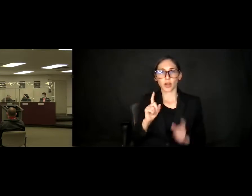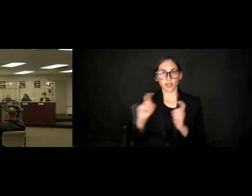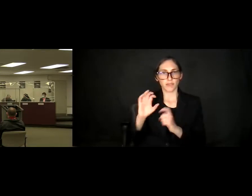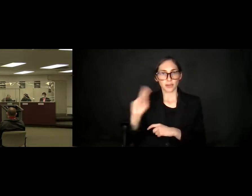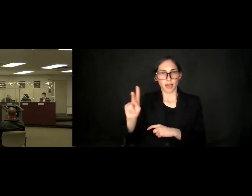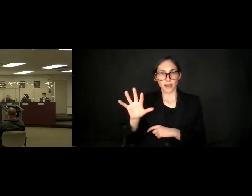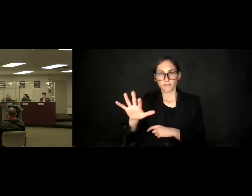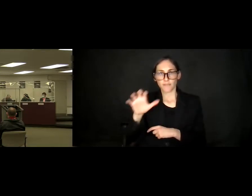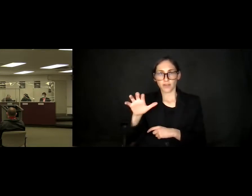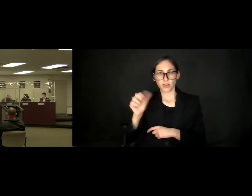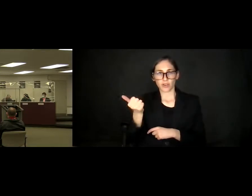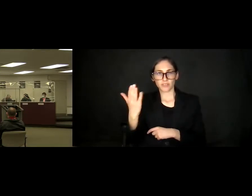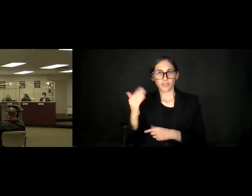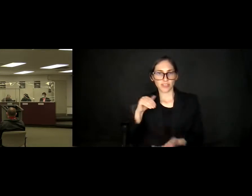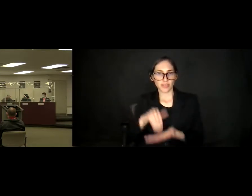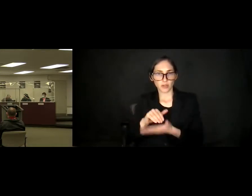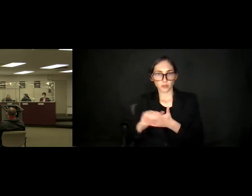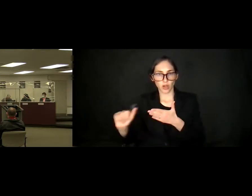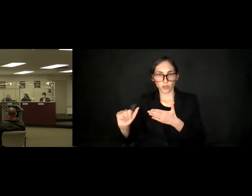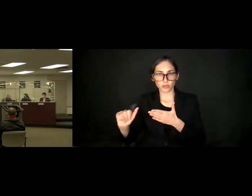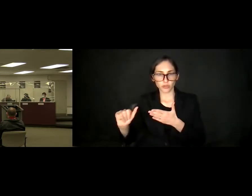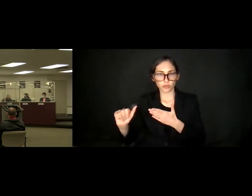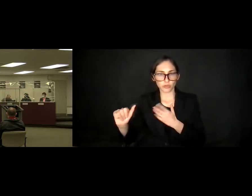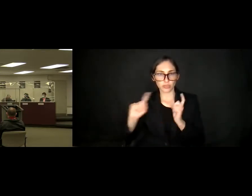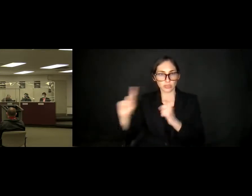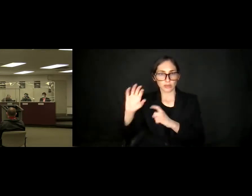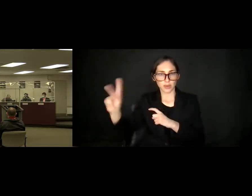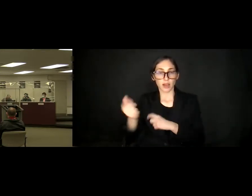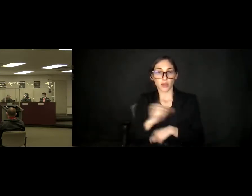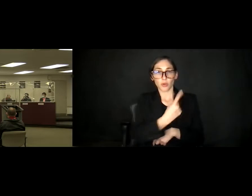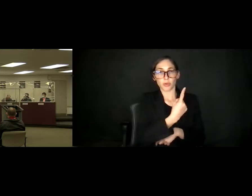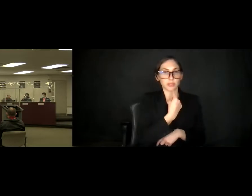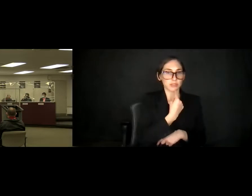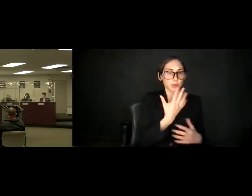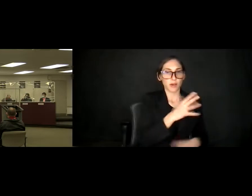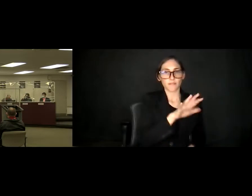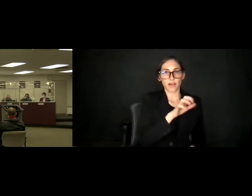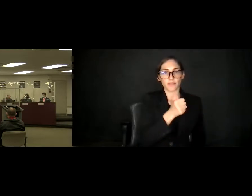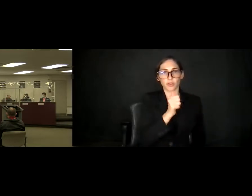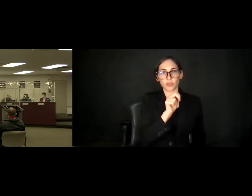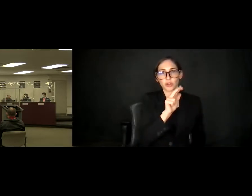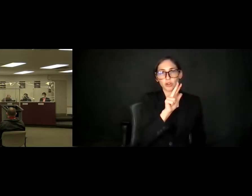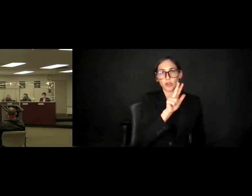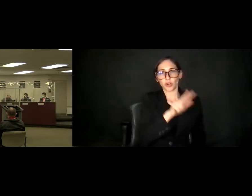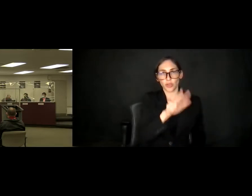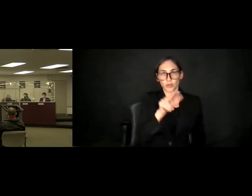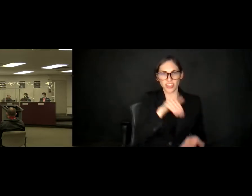$515,000 and the other one is 533 thousand and the other one is